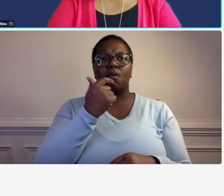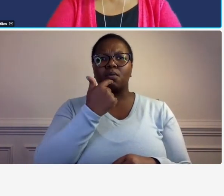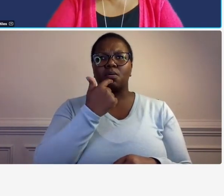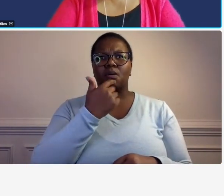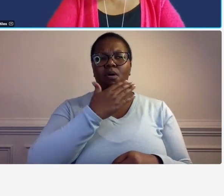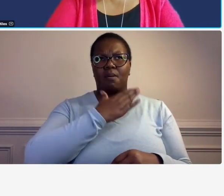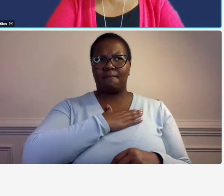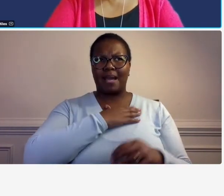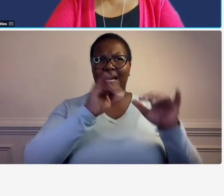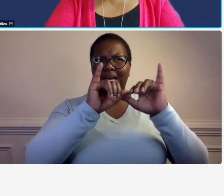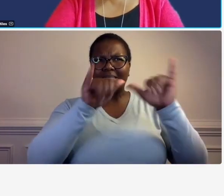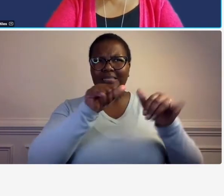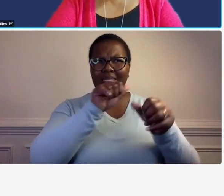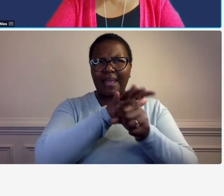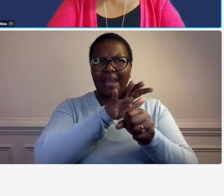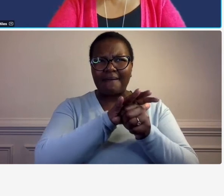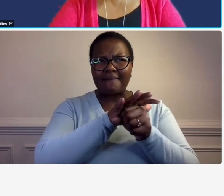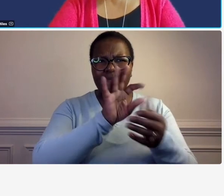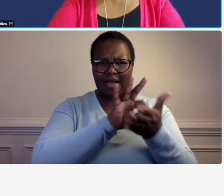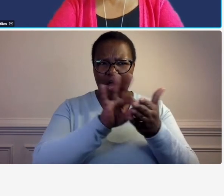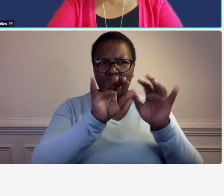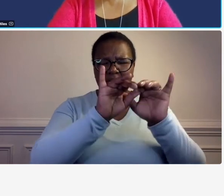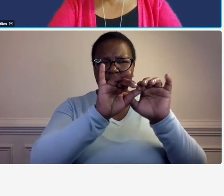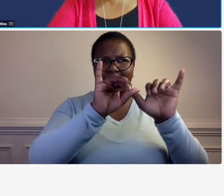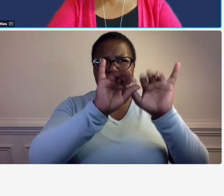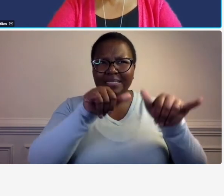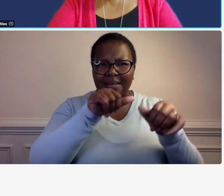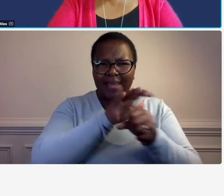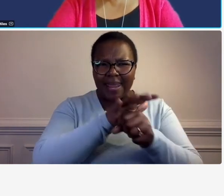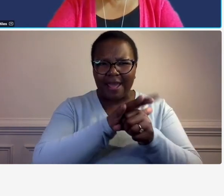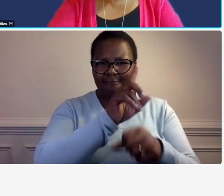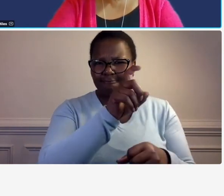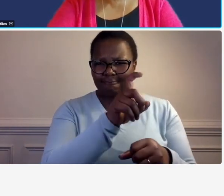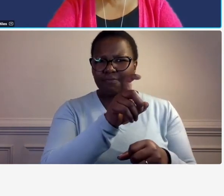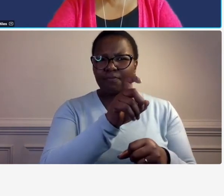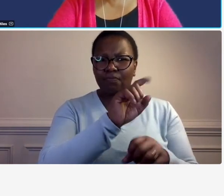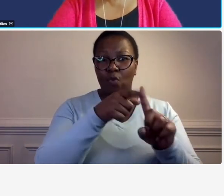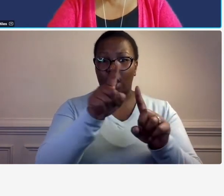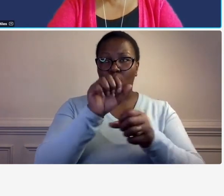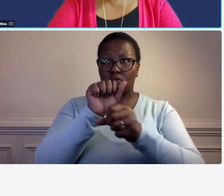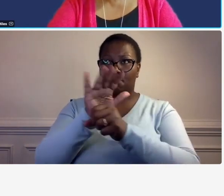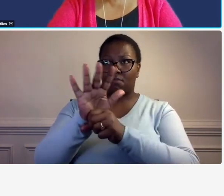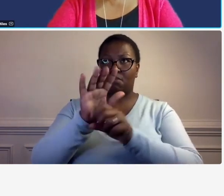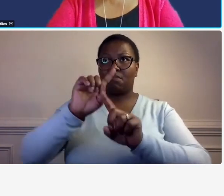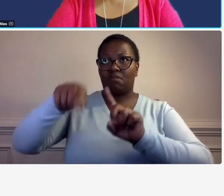systems so if when that's turned in on an annual basis june 30th by june 30th of every year